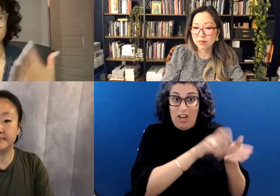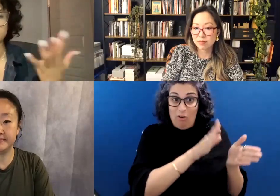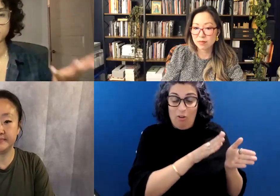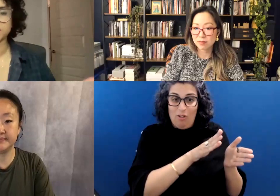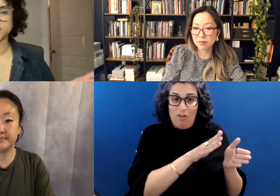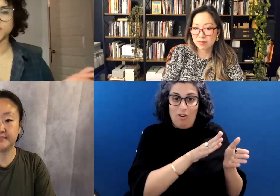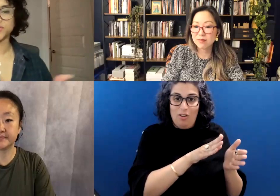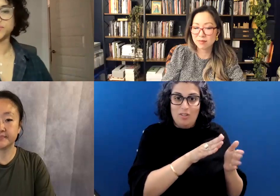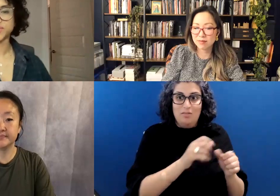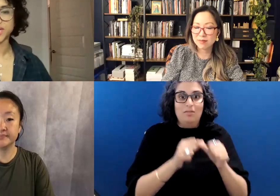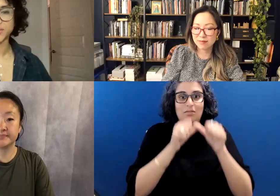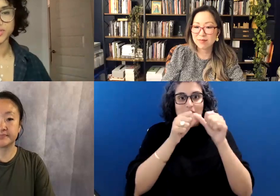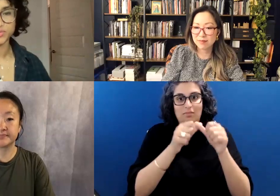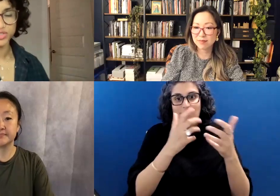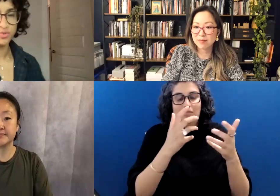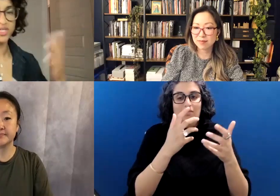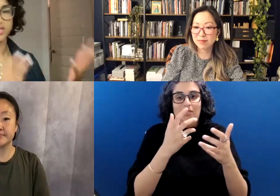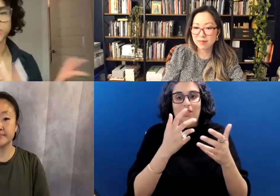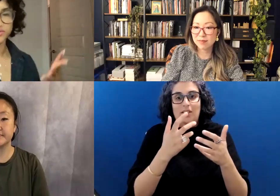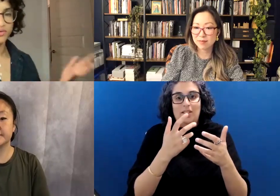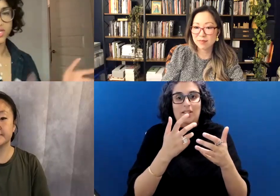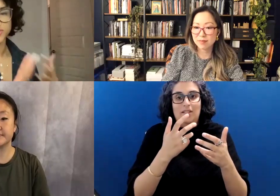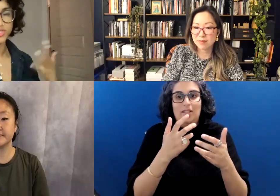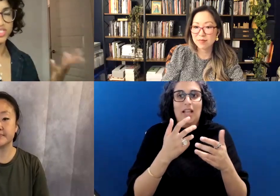on, you know, like we do readings.